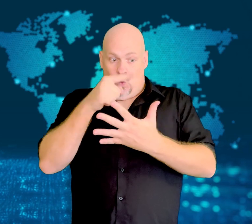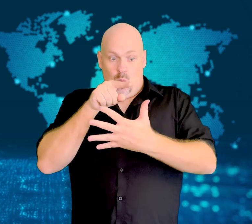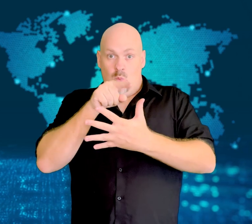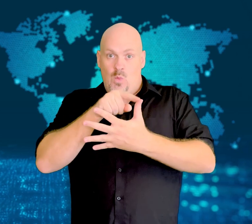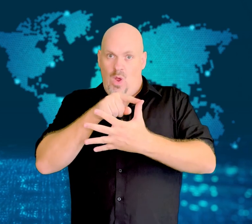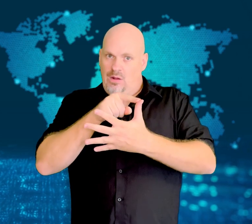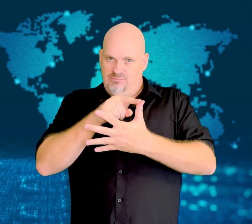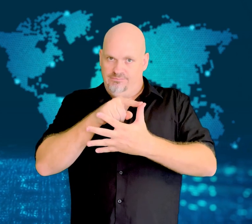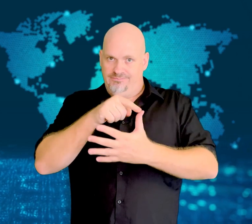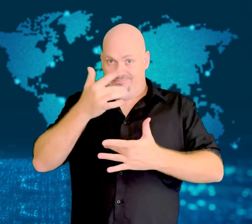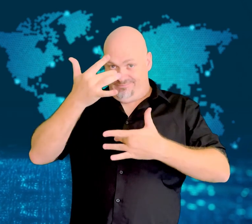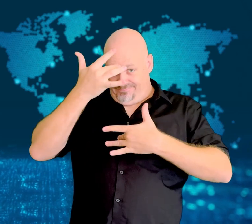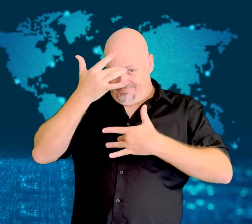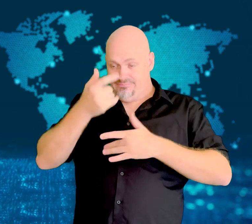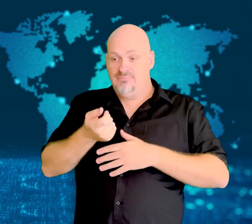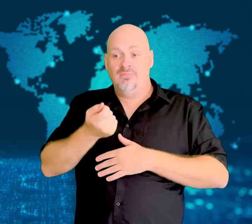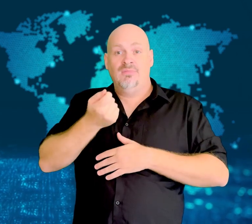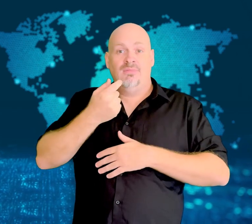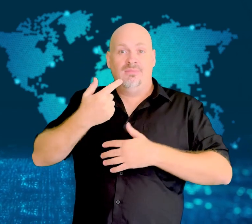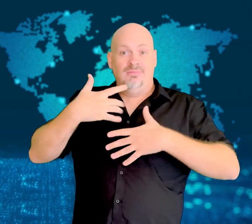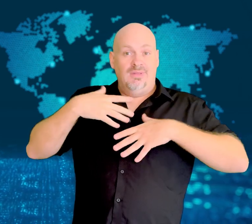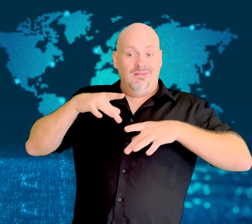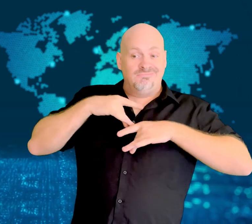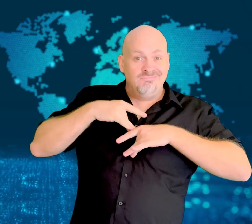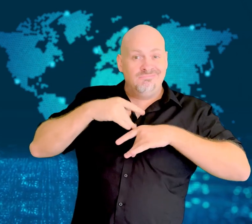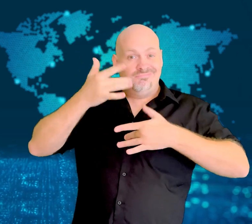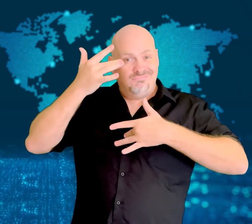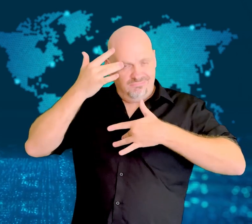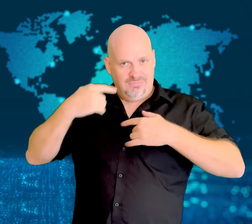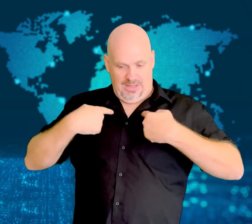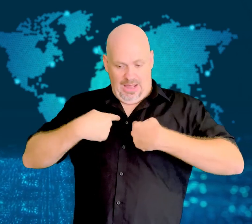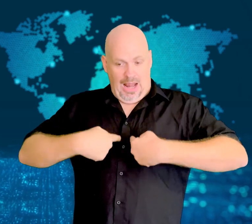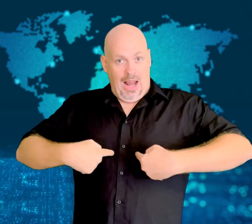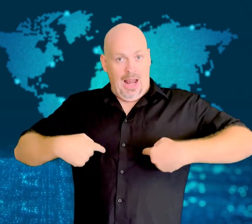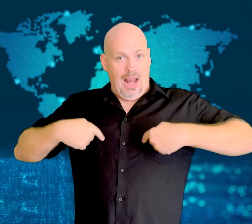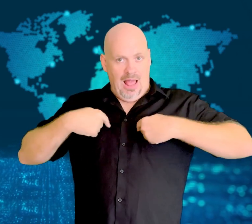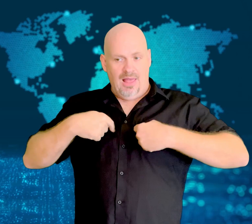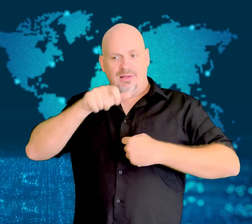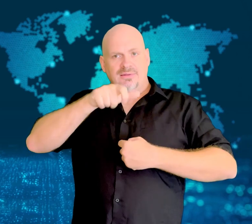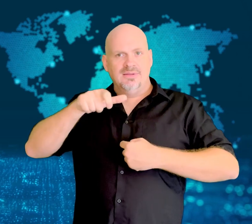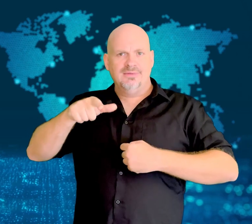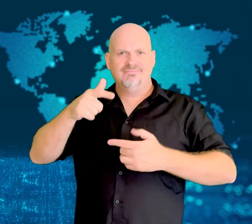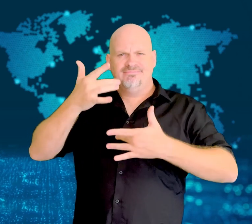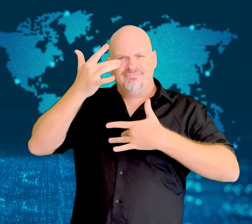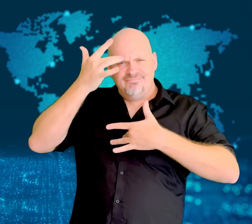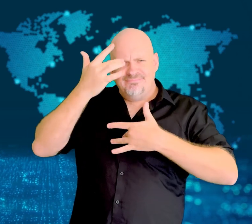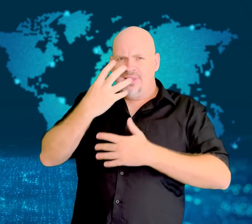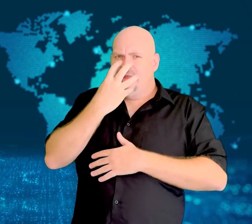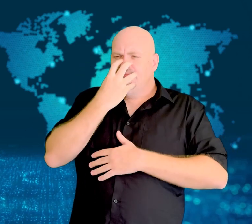This was alarming because it includes a bacteria that attacks